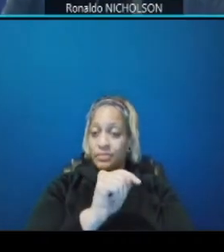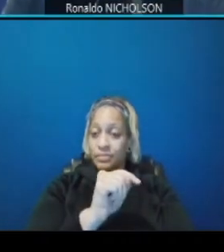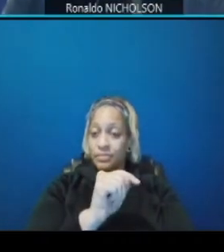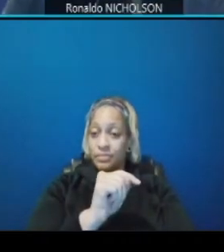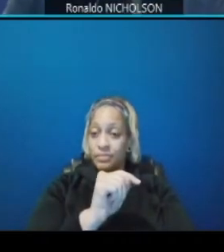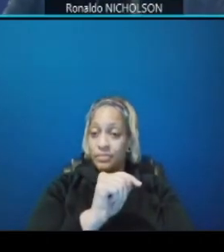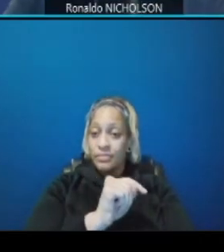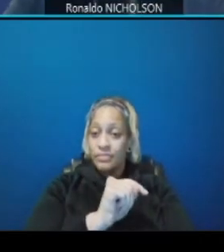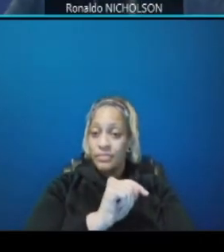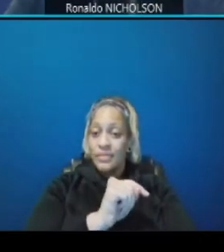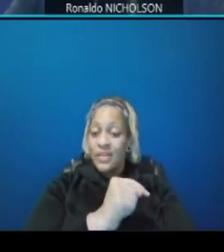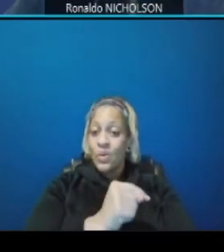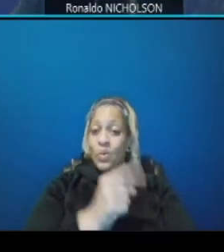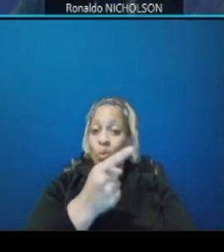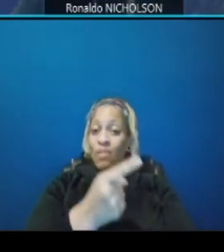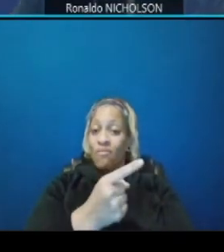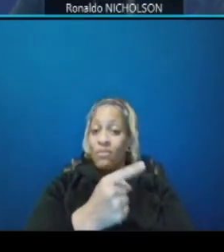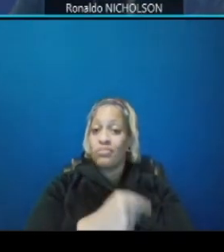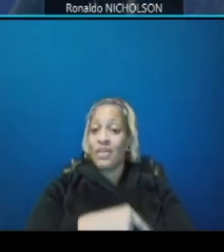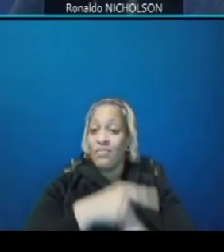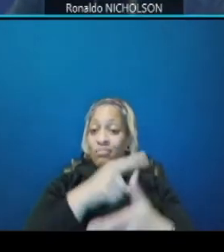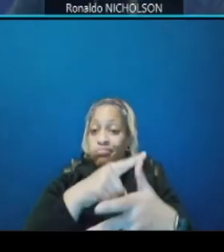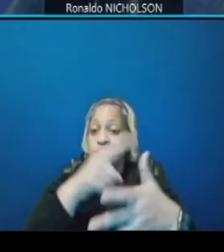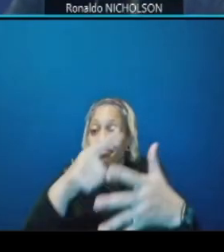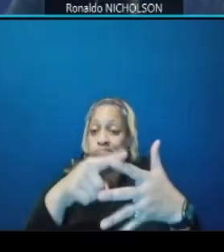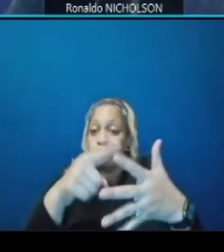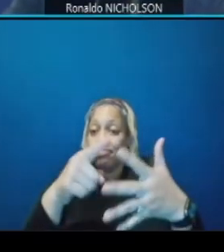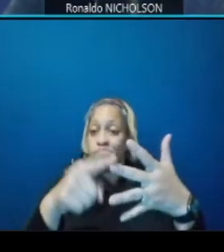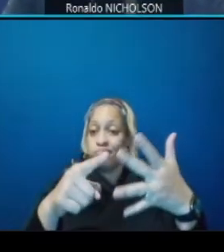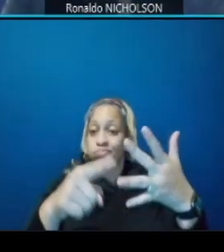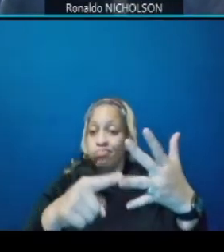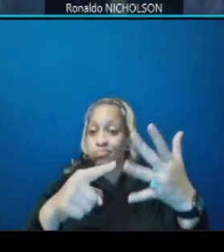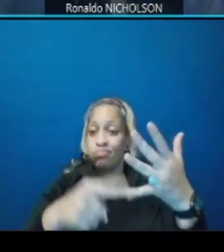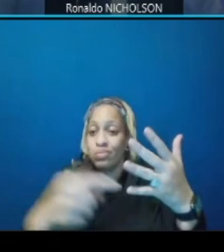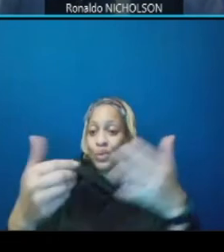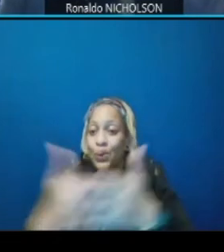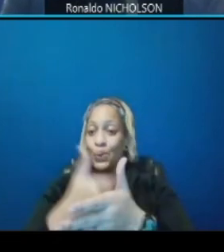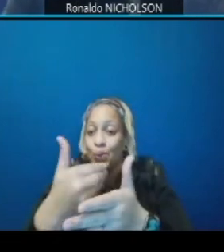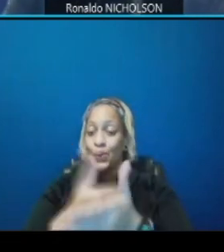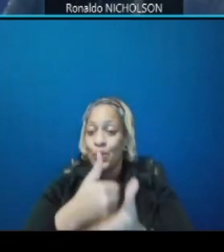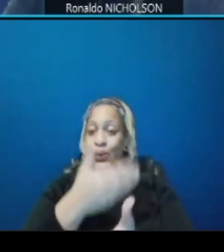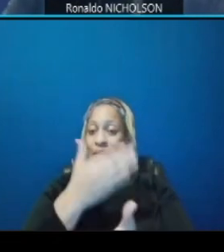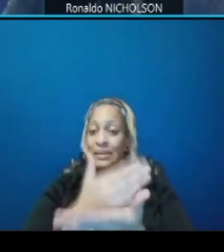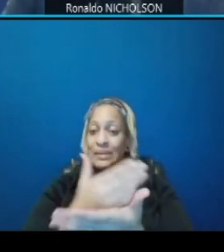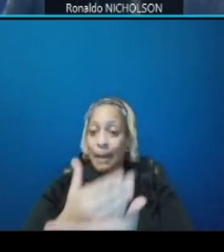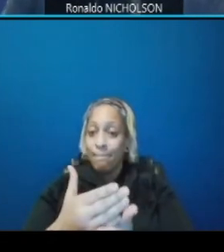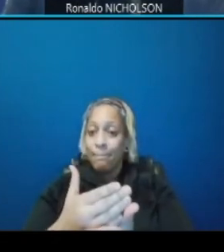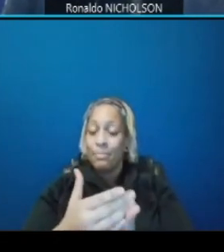with five new stops culminating at the benning road metro station